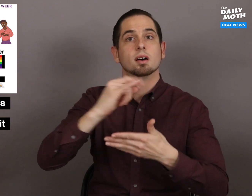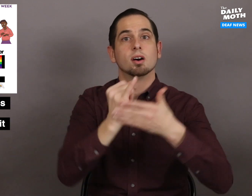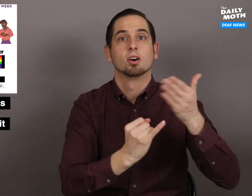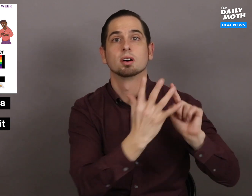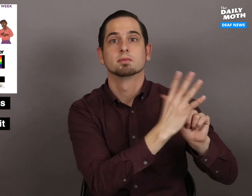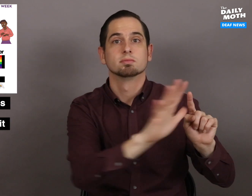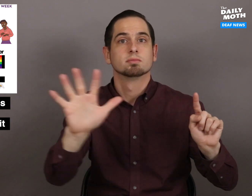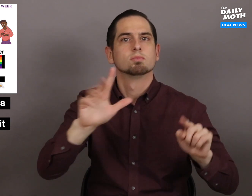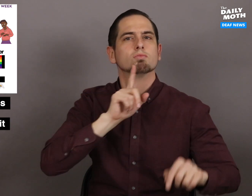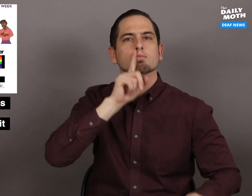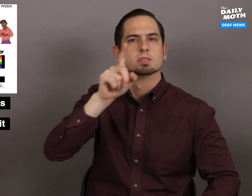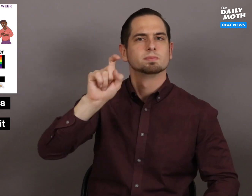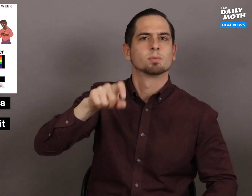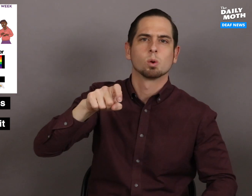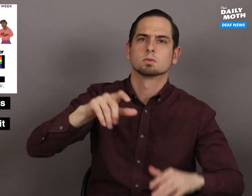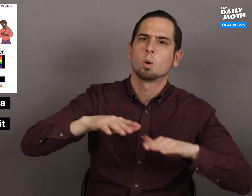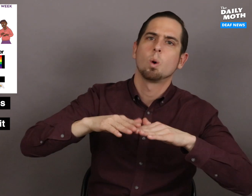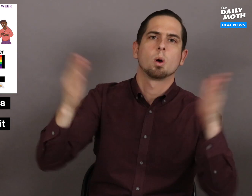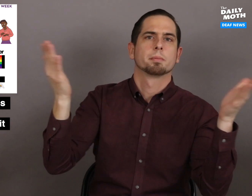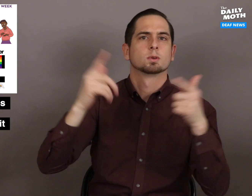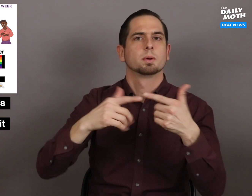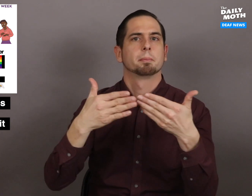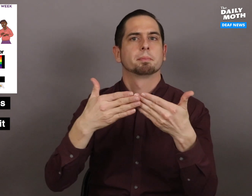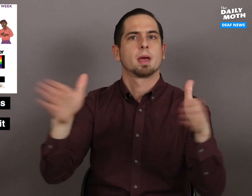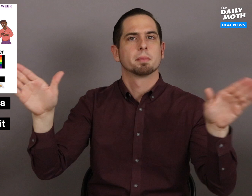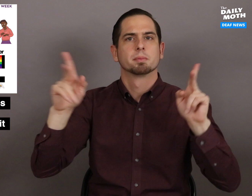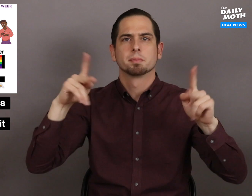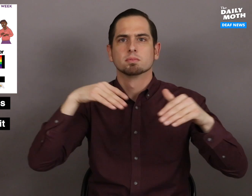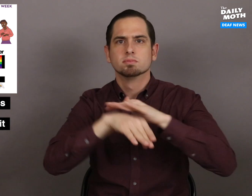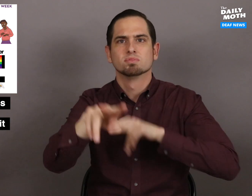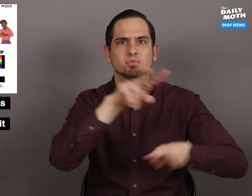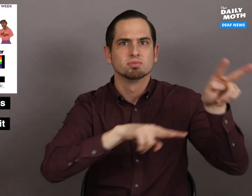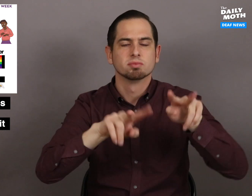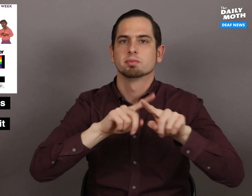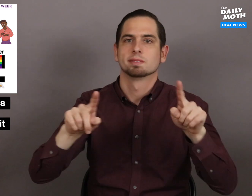that the exhibition was supposed to be open to the public